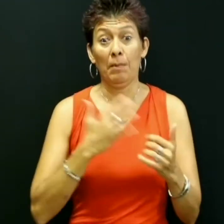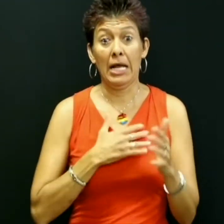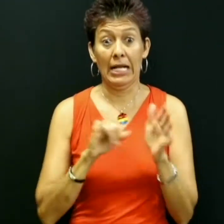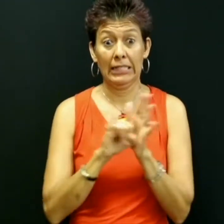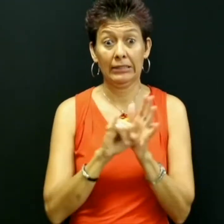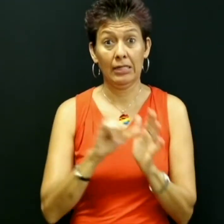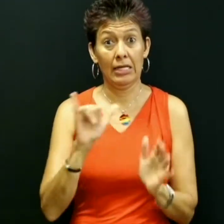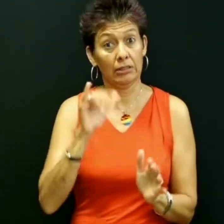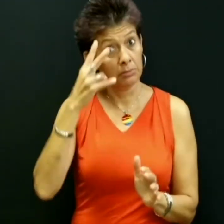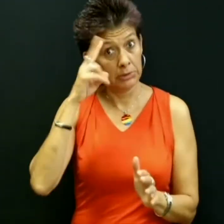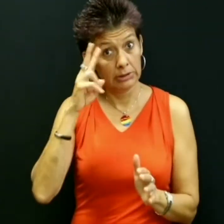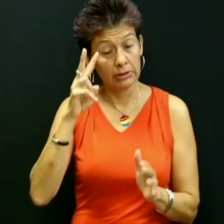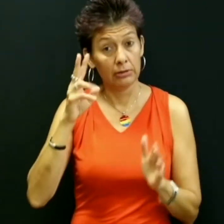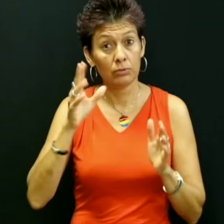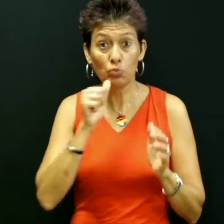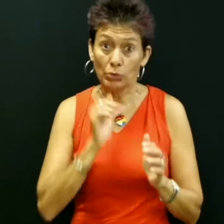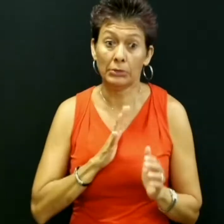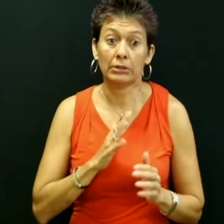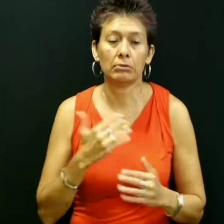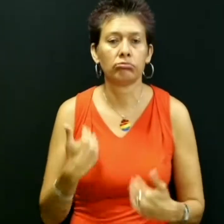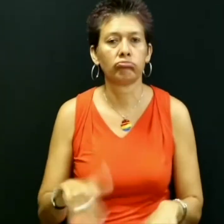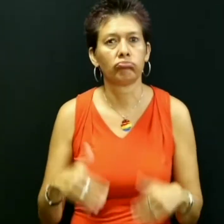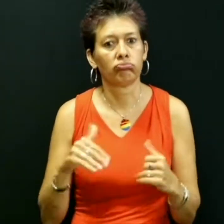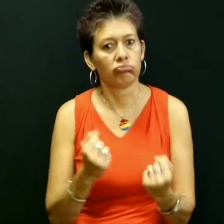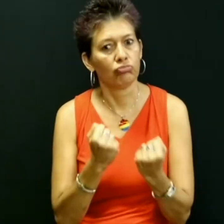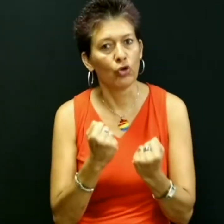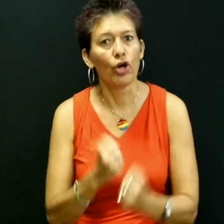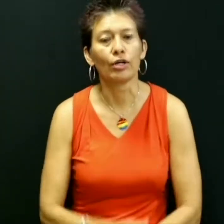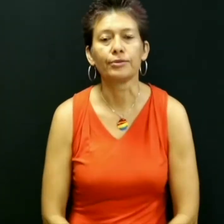My identity as a Mexican woman has become stronger!